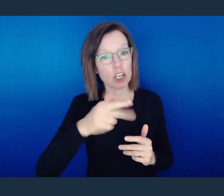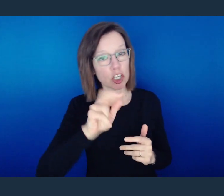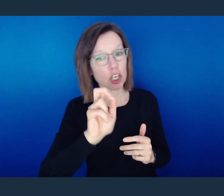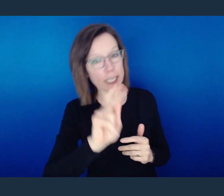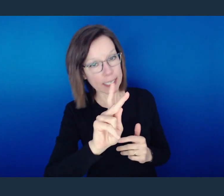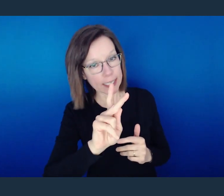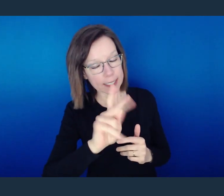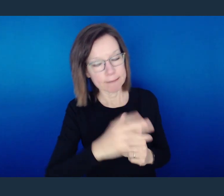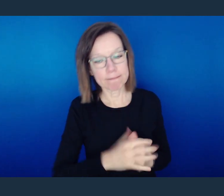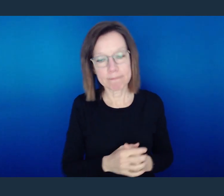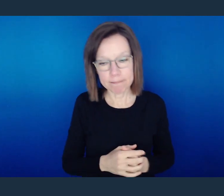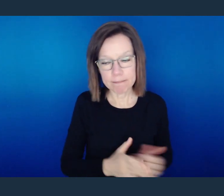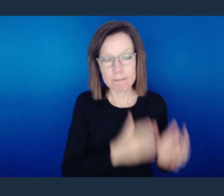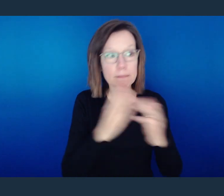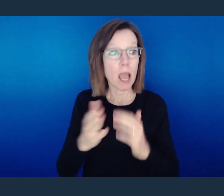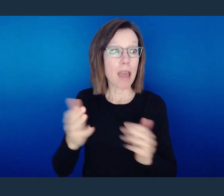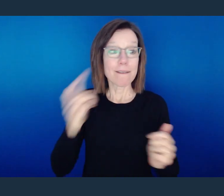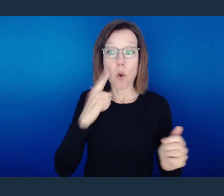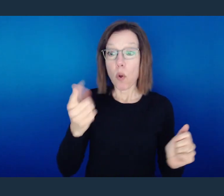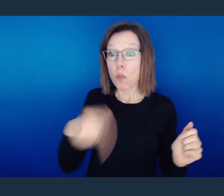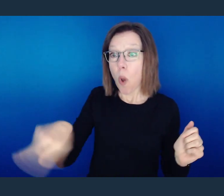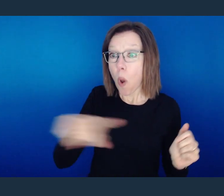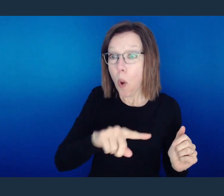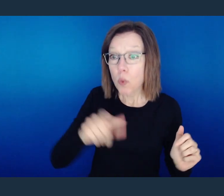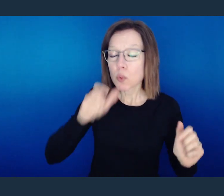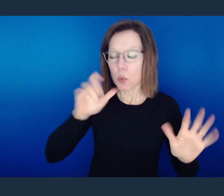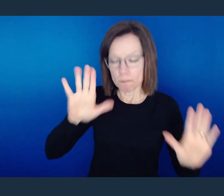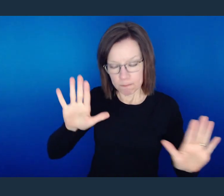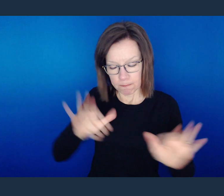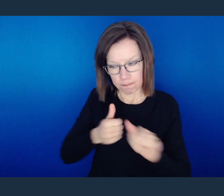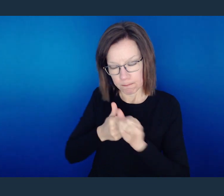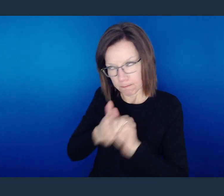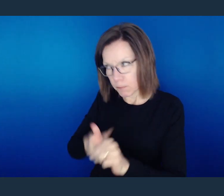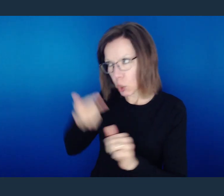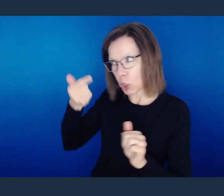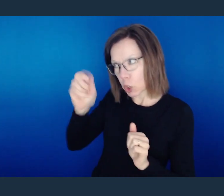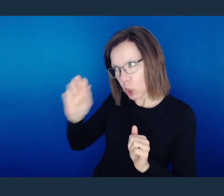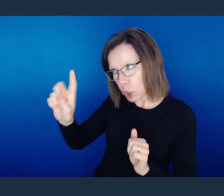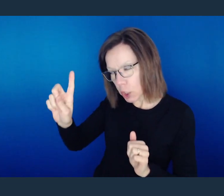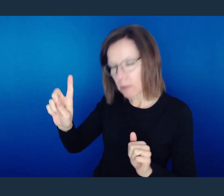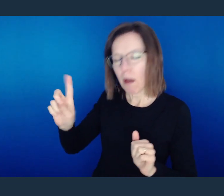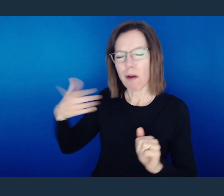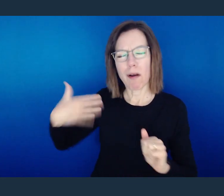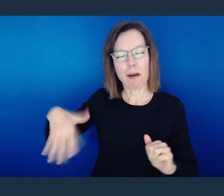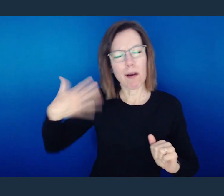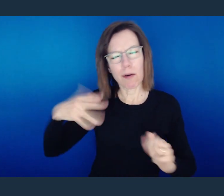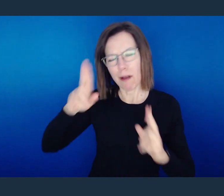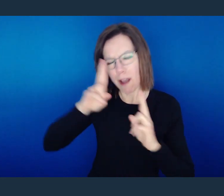and also the Greek, but glory and honor and peace for everyone who does good, the Jew